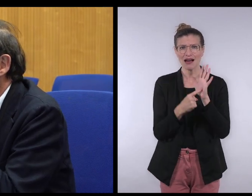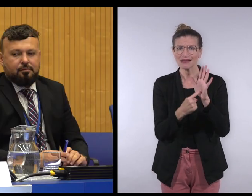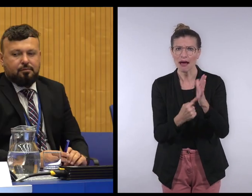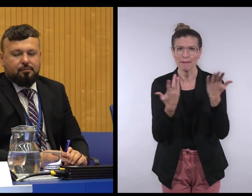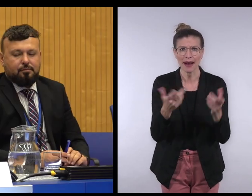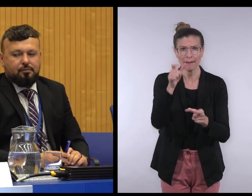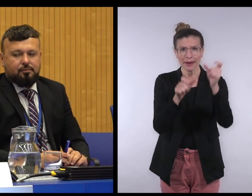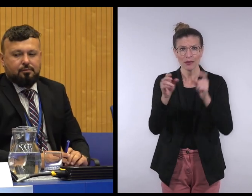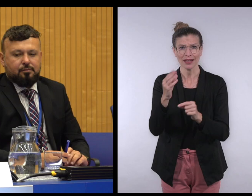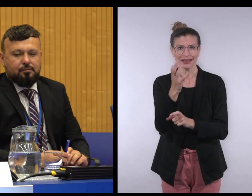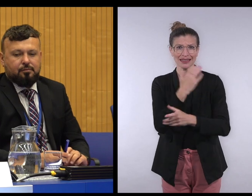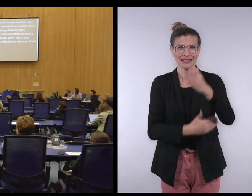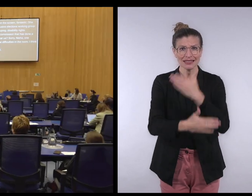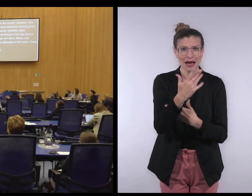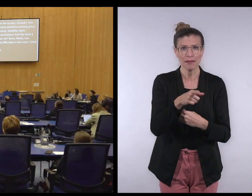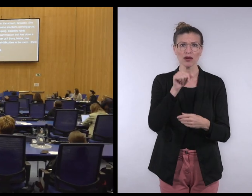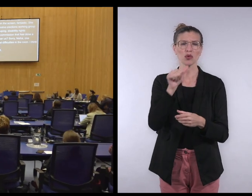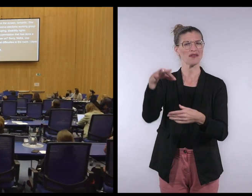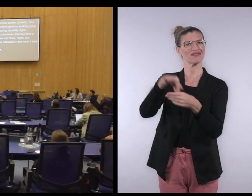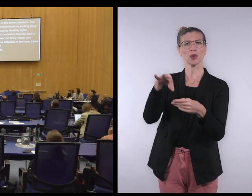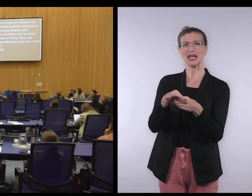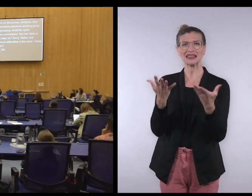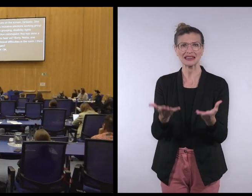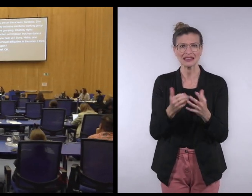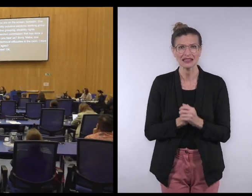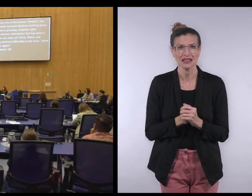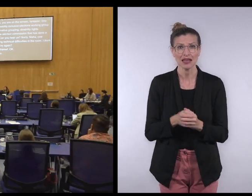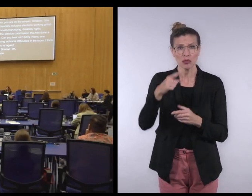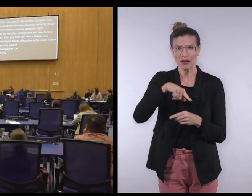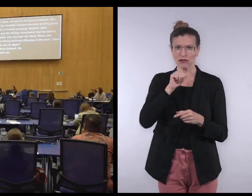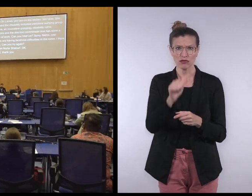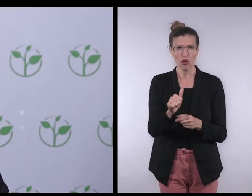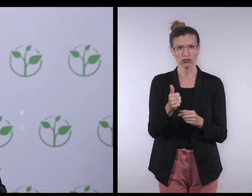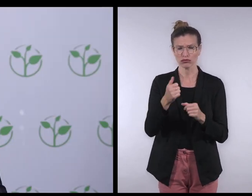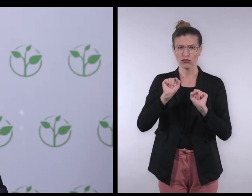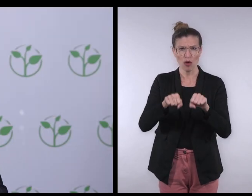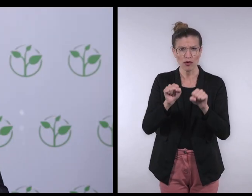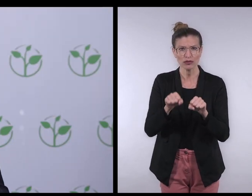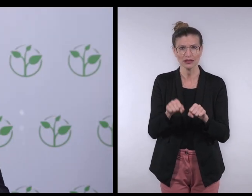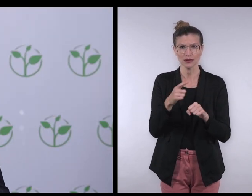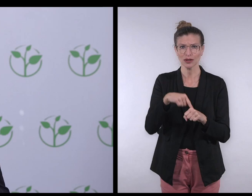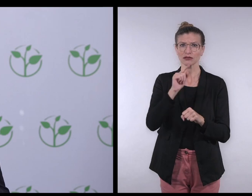So for example, if people with disabilities are not voting in elections, then we don't have an opportunity to have a say